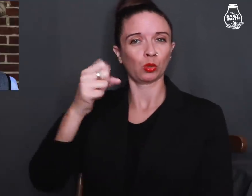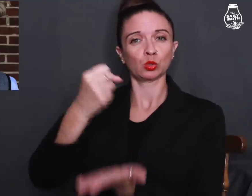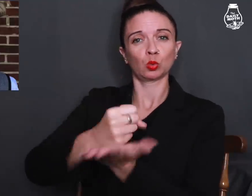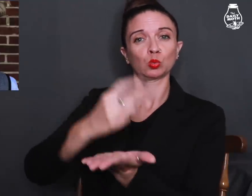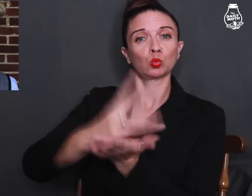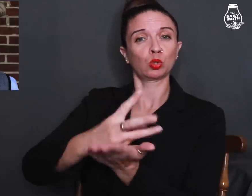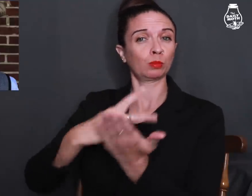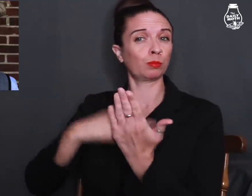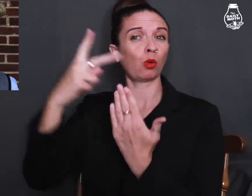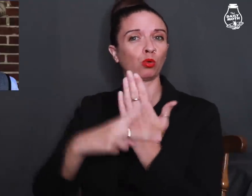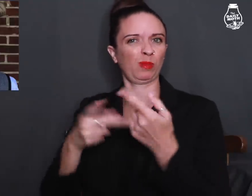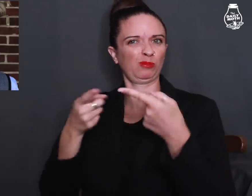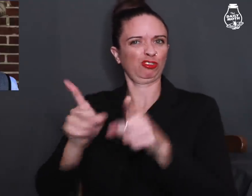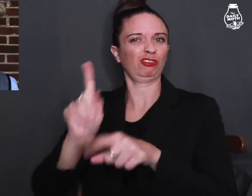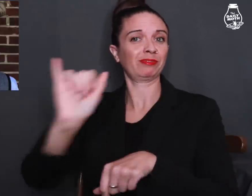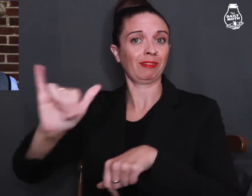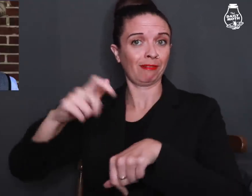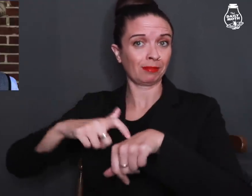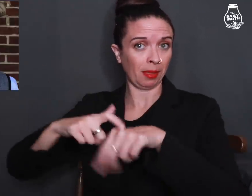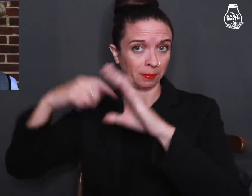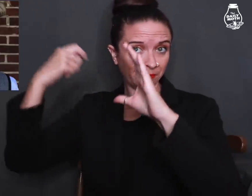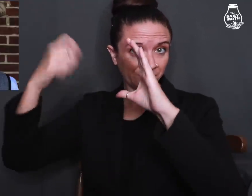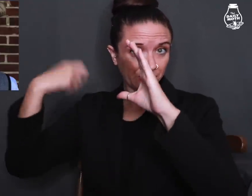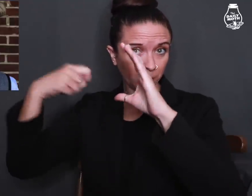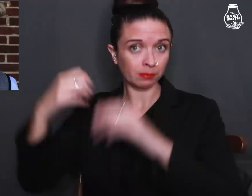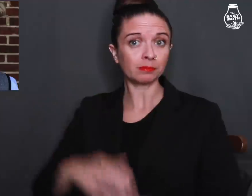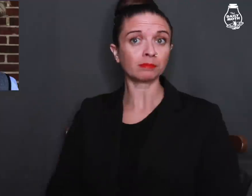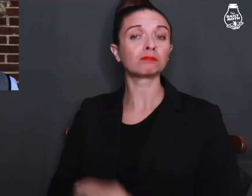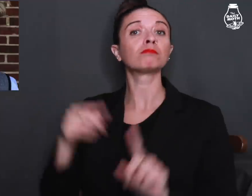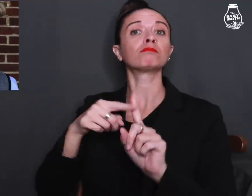the Social Work program during the time of the filming.